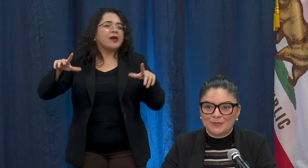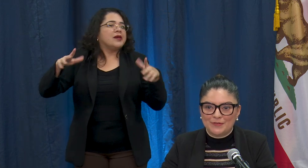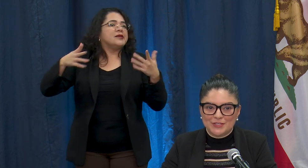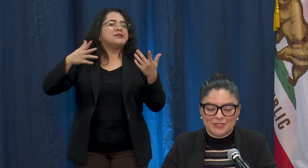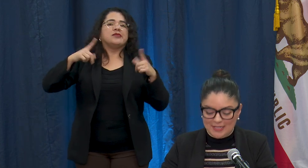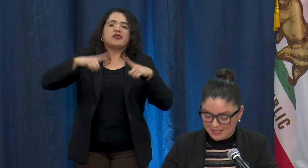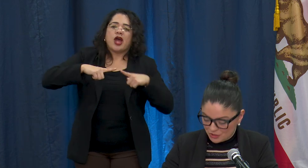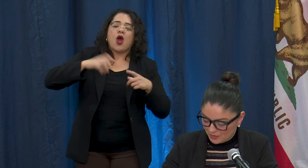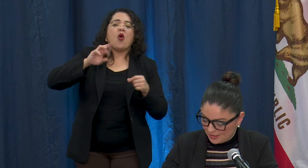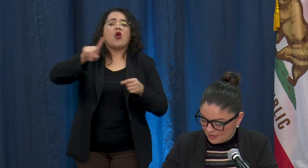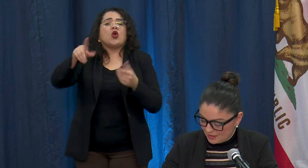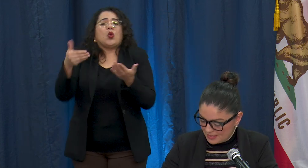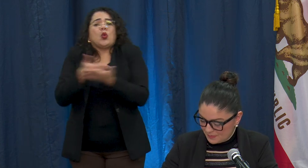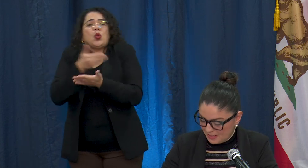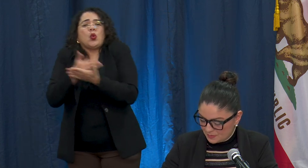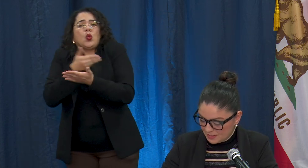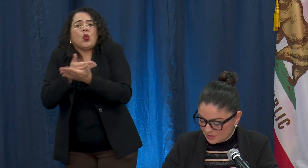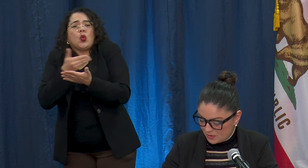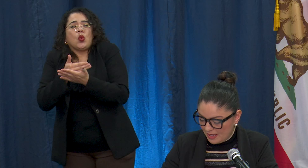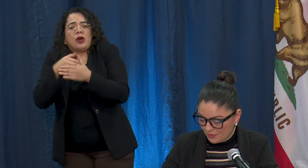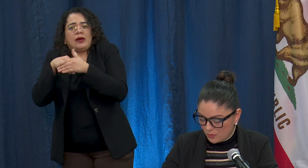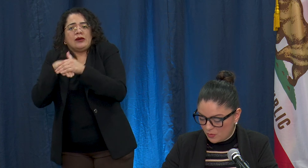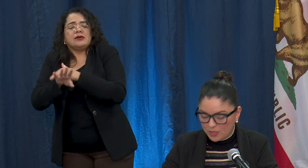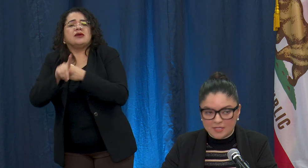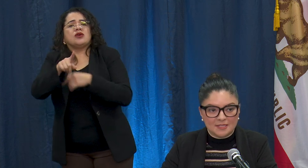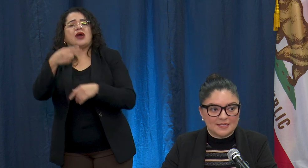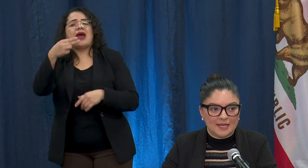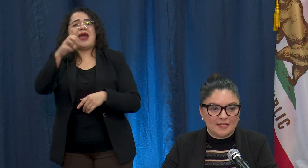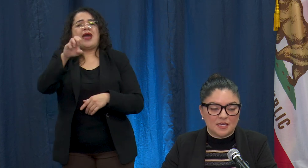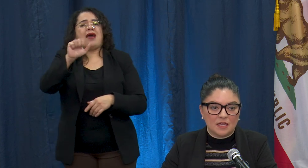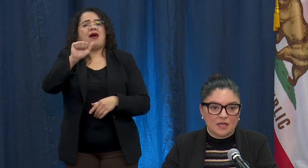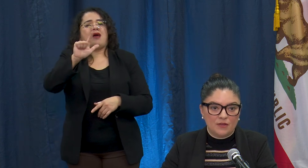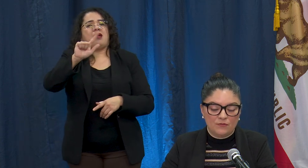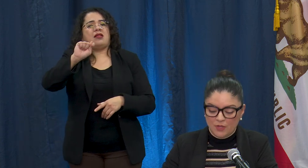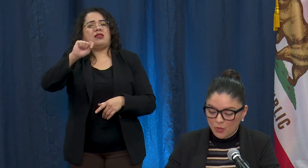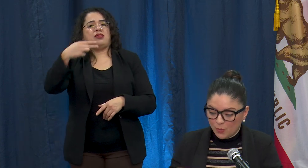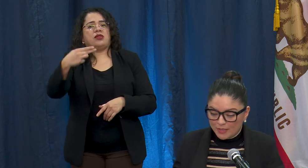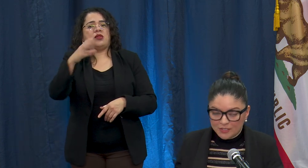profession and entering this space, please go to Healthcorps.ca.gov we need